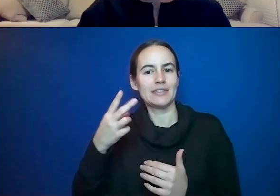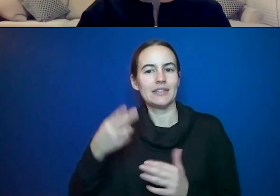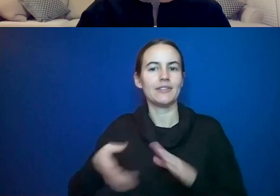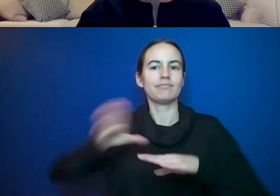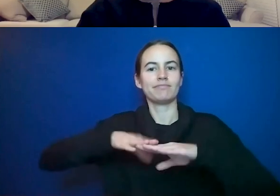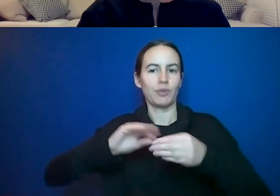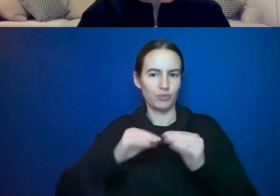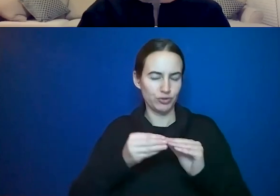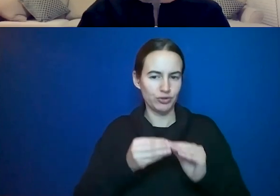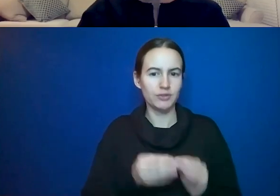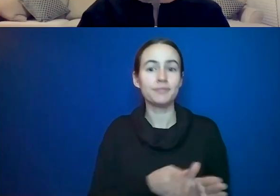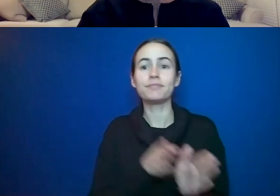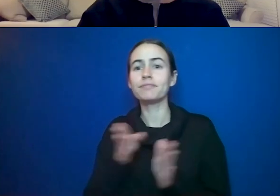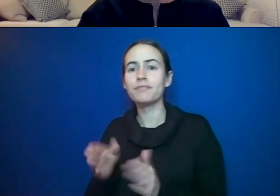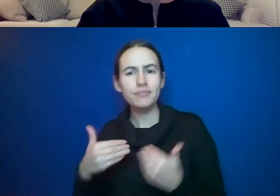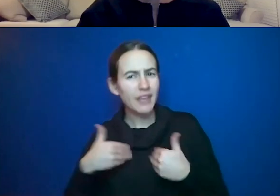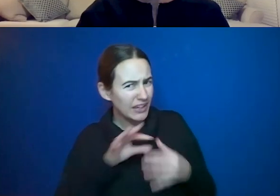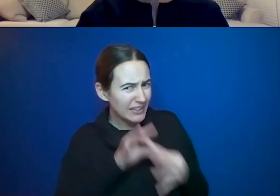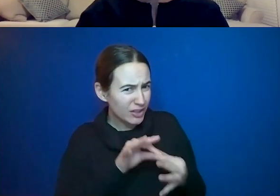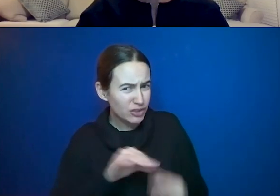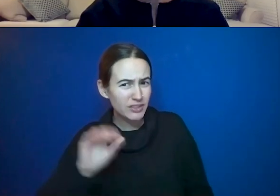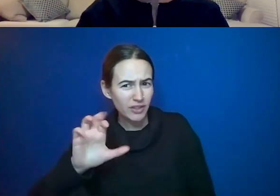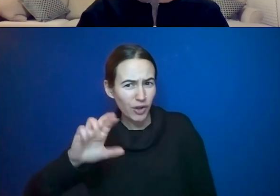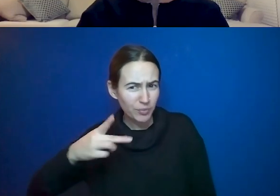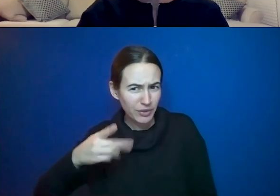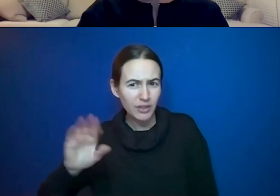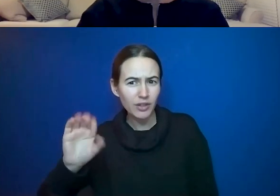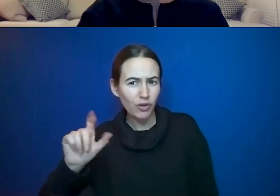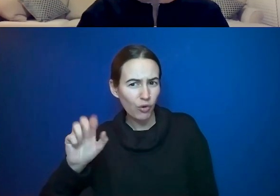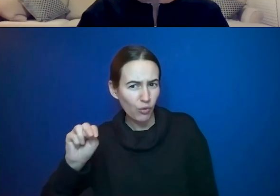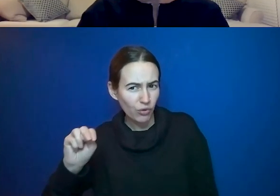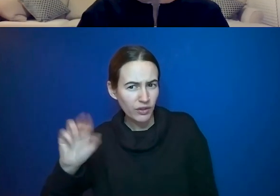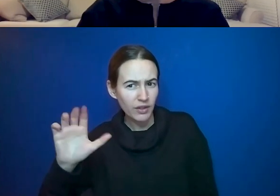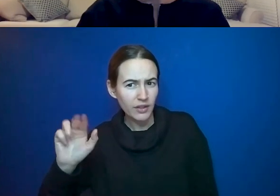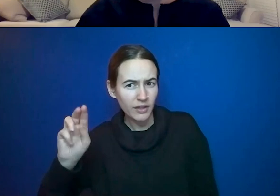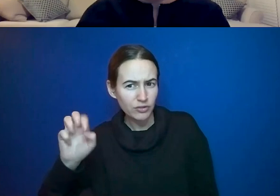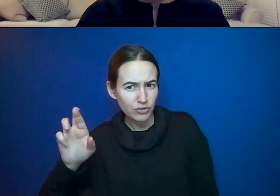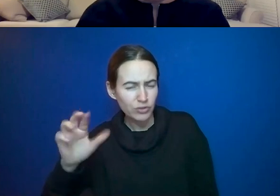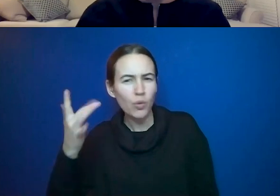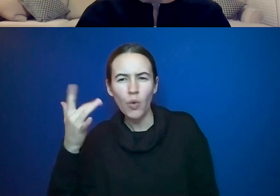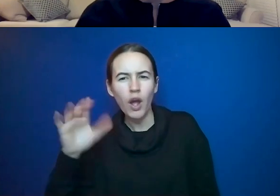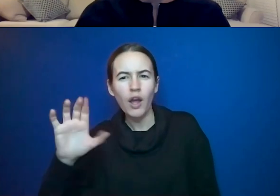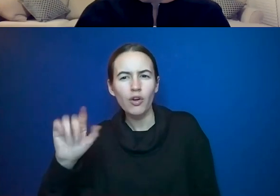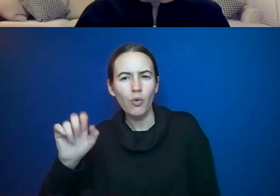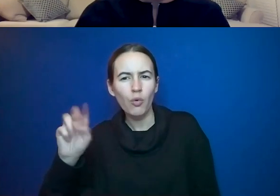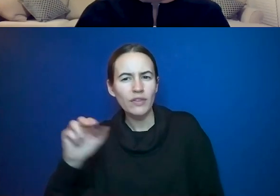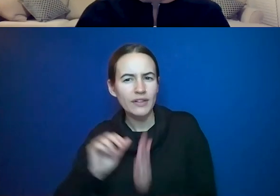CRP and cancer and why is colon cancer on the RAC? on the rise?